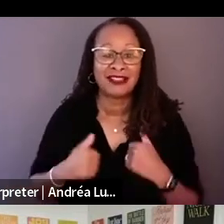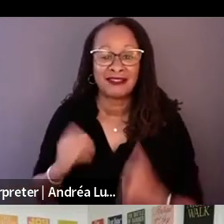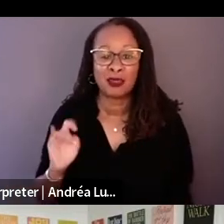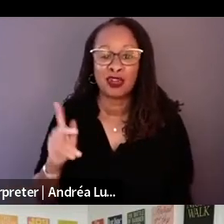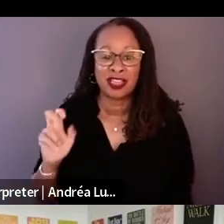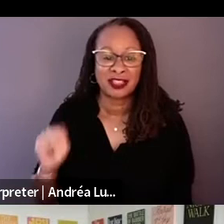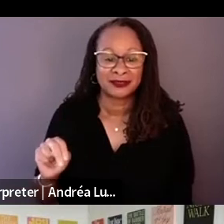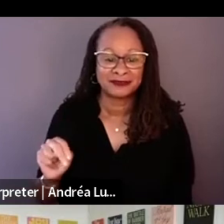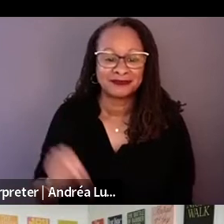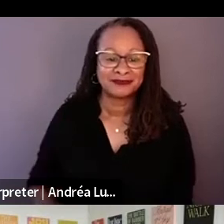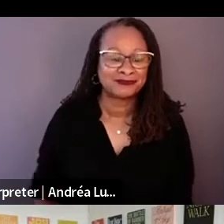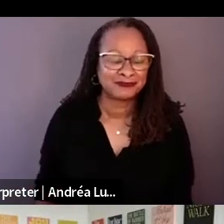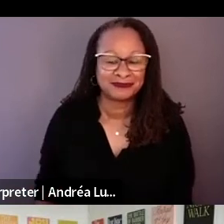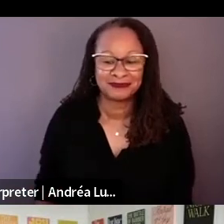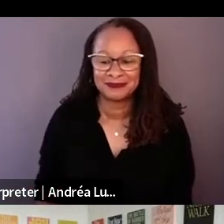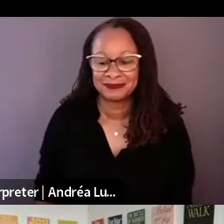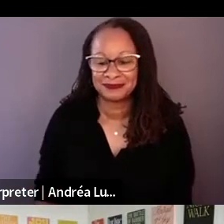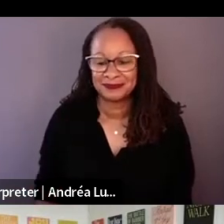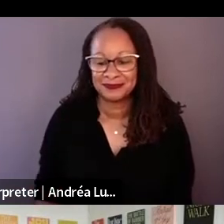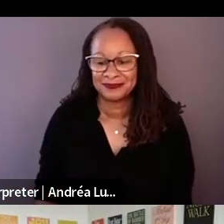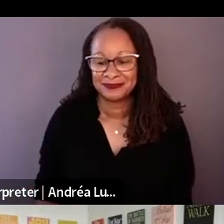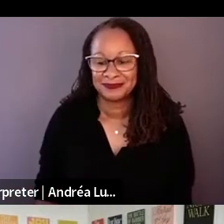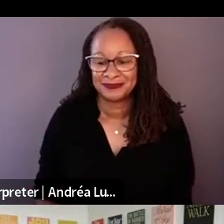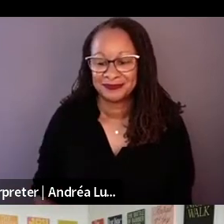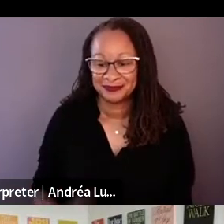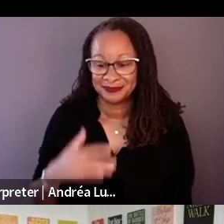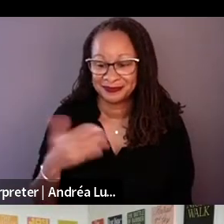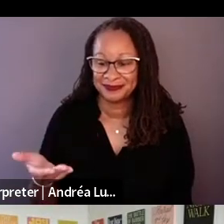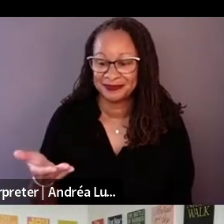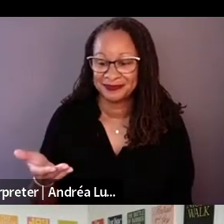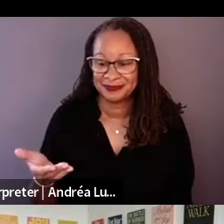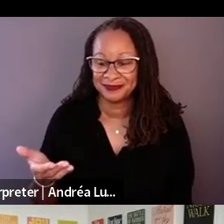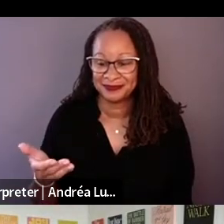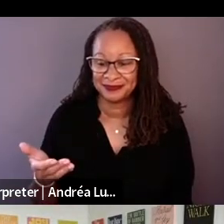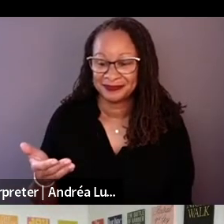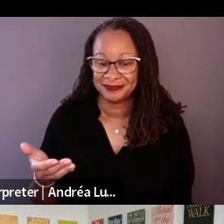I am -- my name is Daniel Turcan, and I am one of the producers.